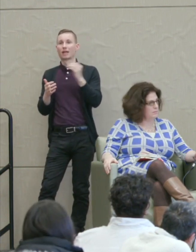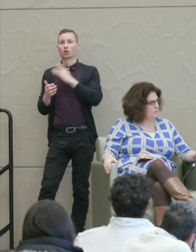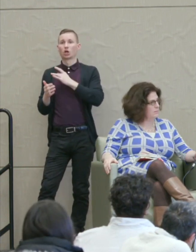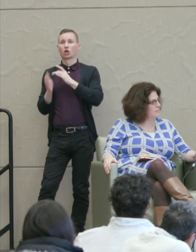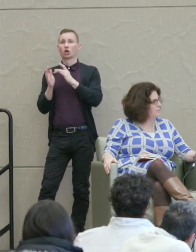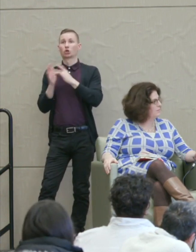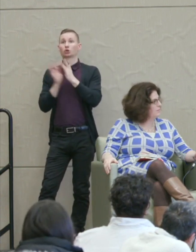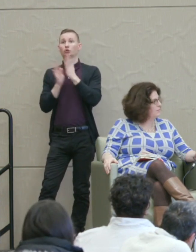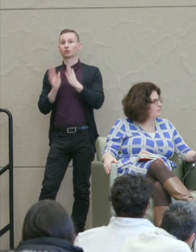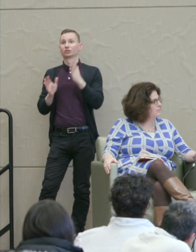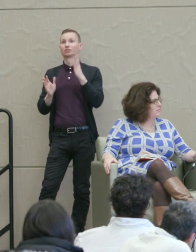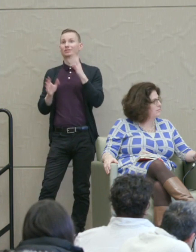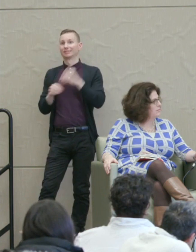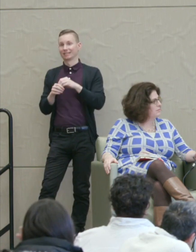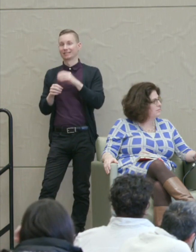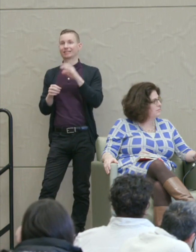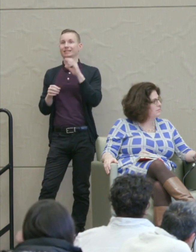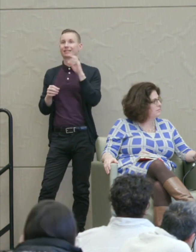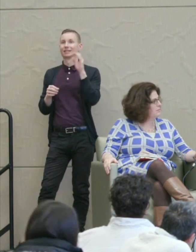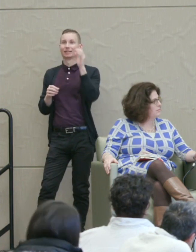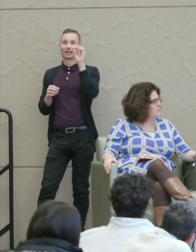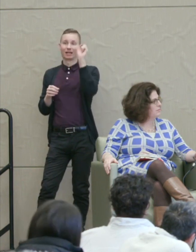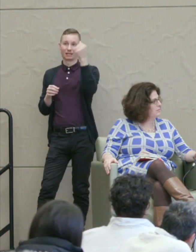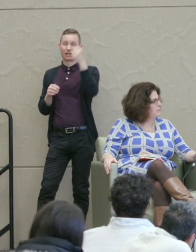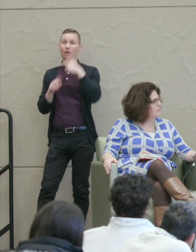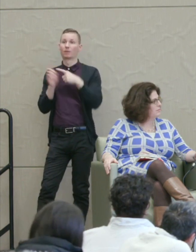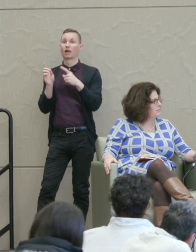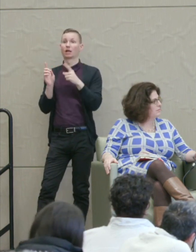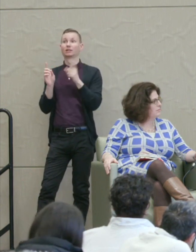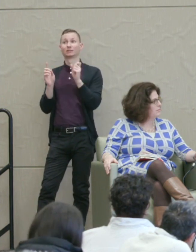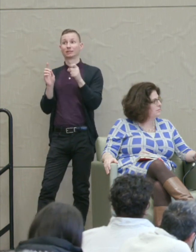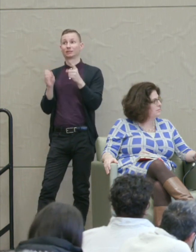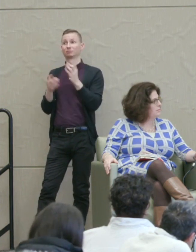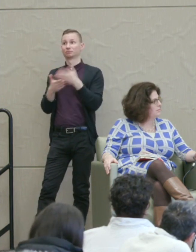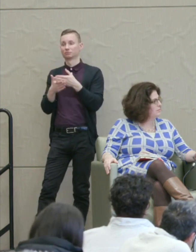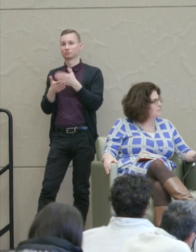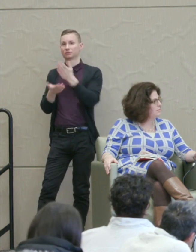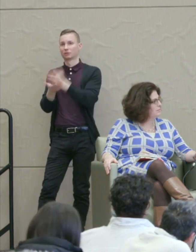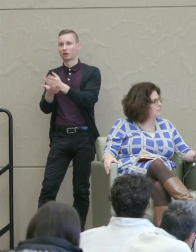But in so far as he did inhibit it and stopped a violent revolution against the British,